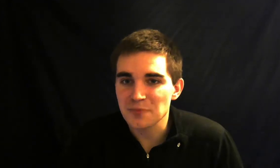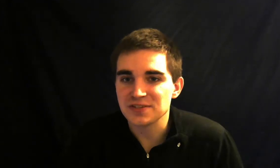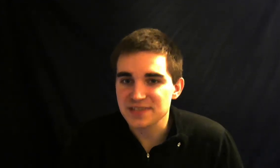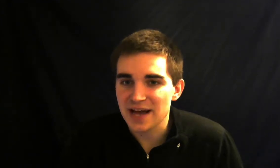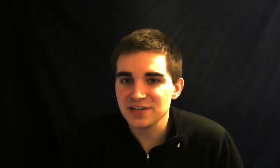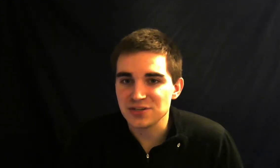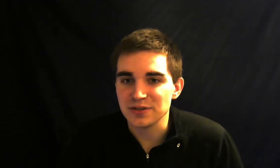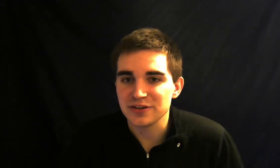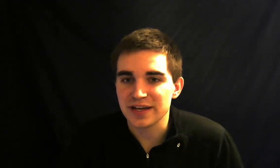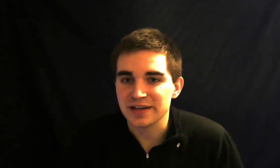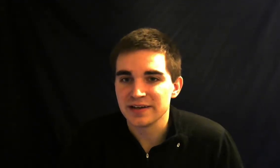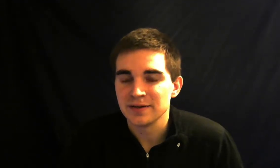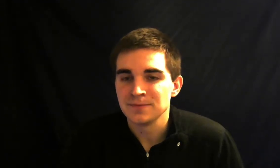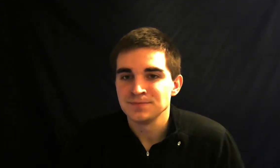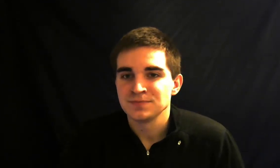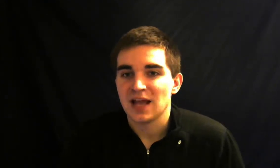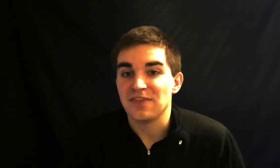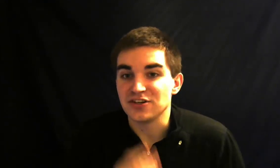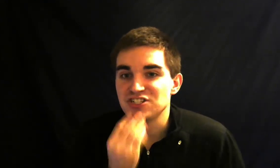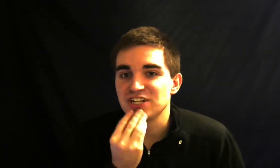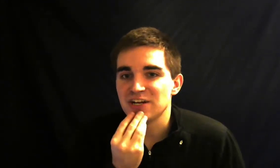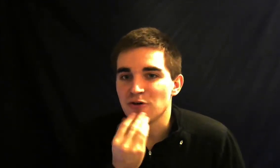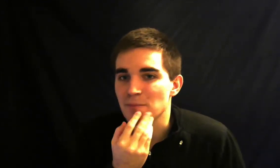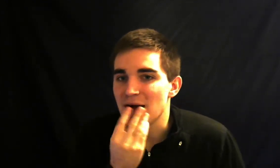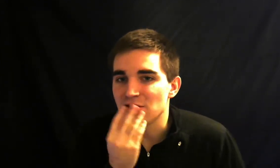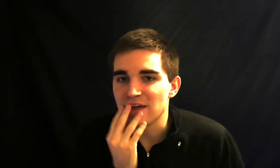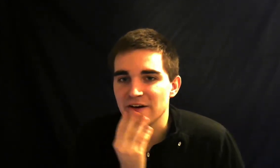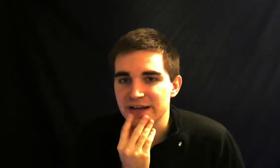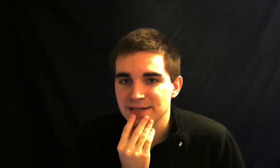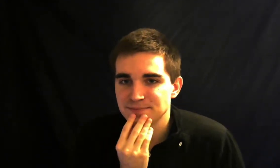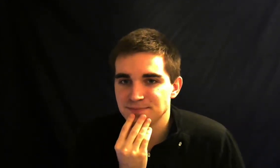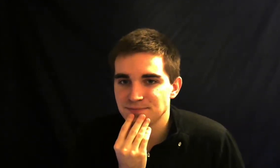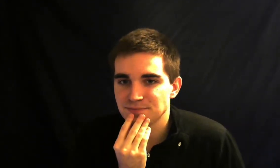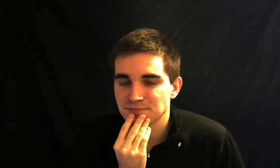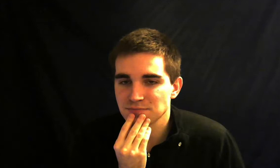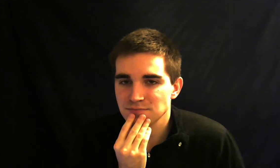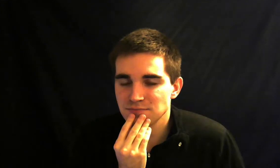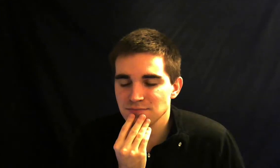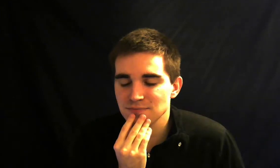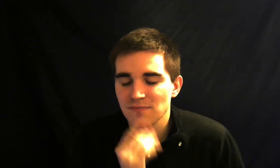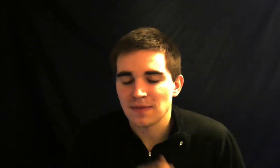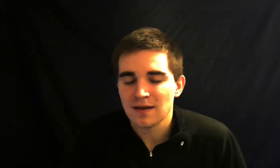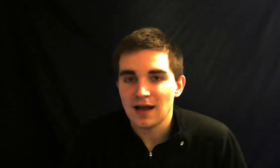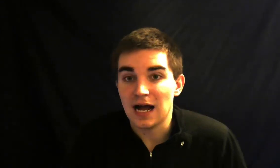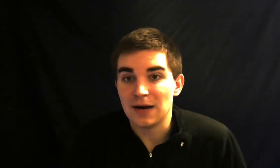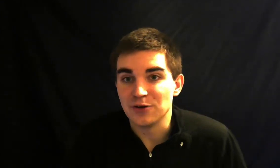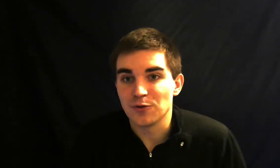sign you should be looking at their chin or mouth area when you're watching